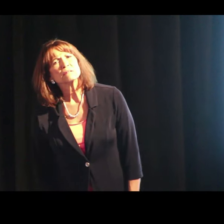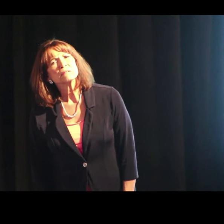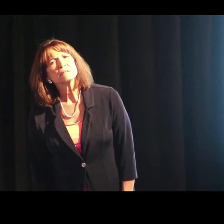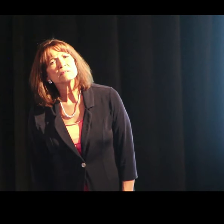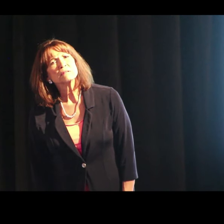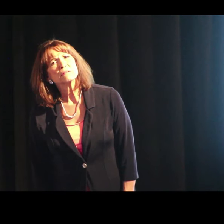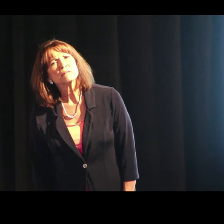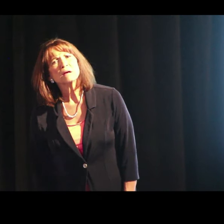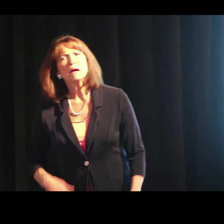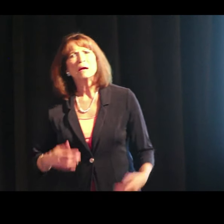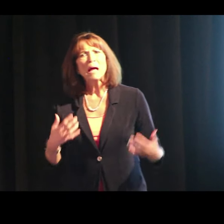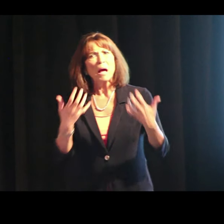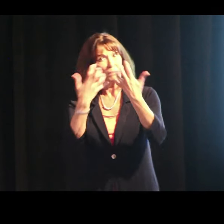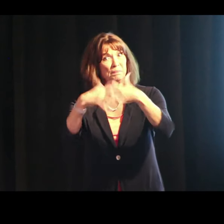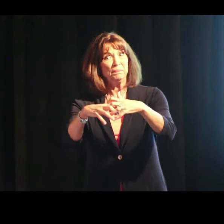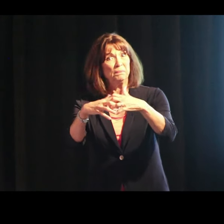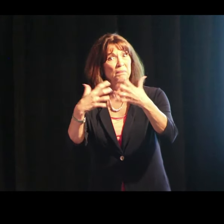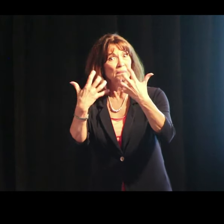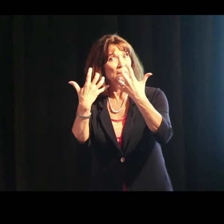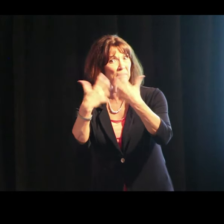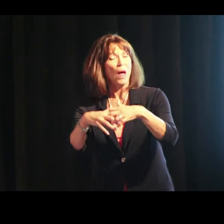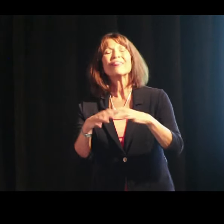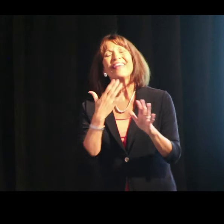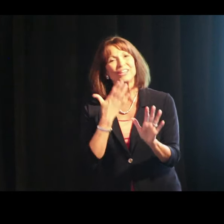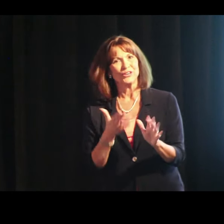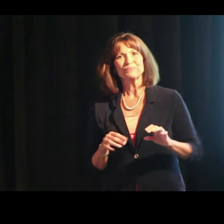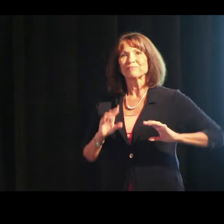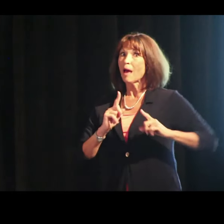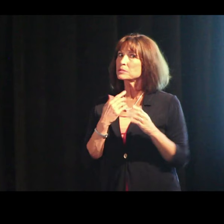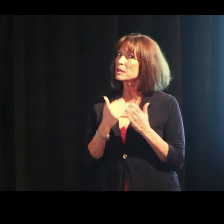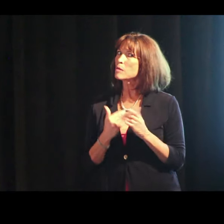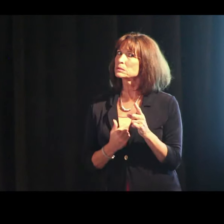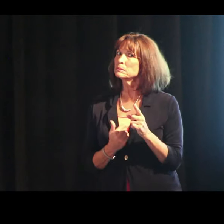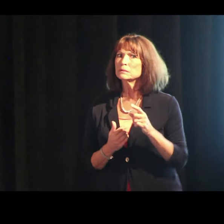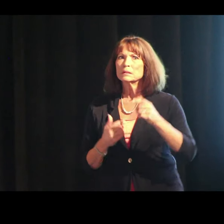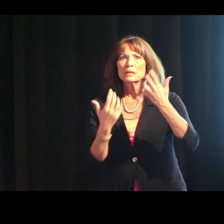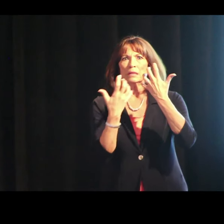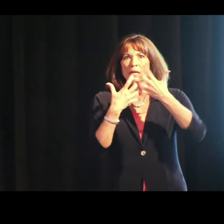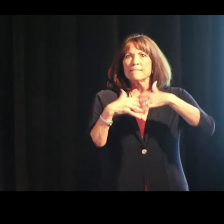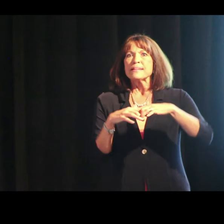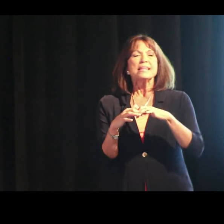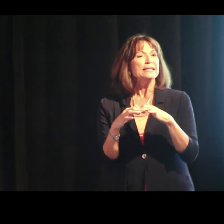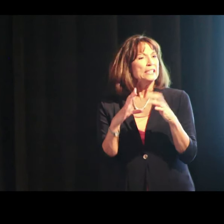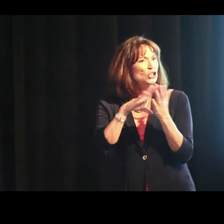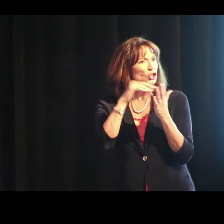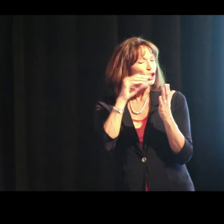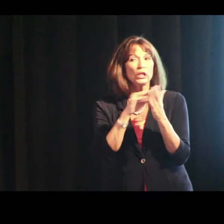Okay, thank you. I was close. Blended learning.